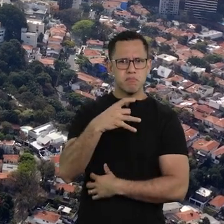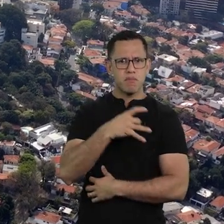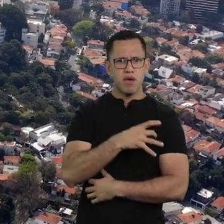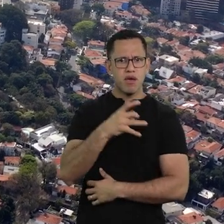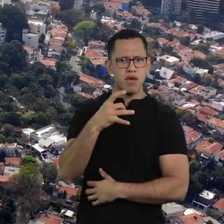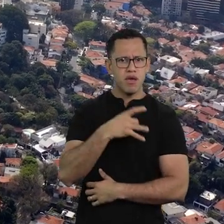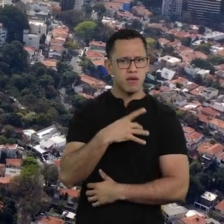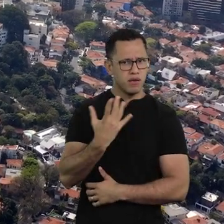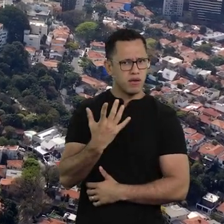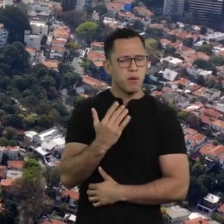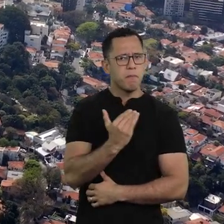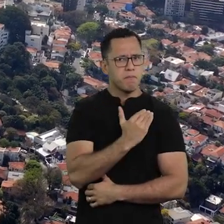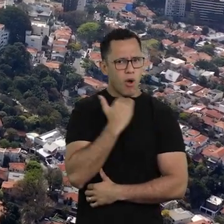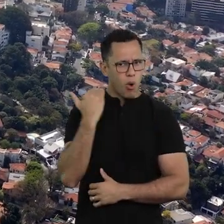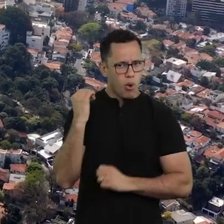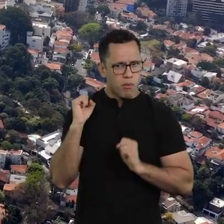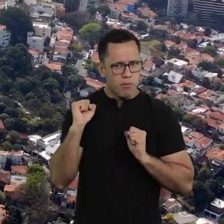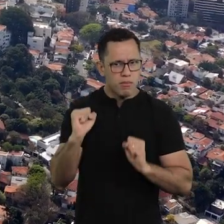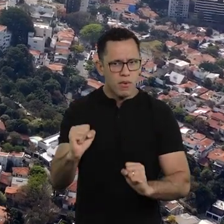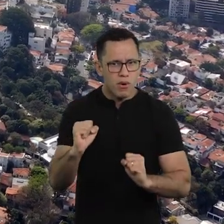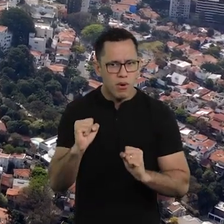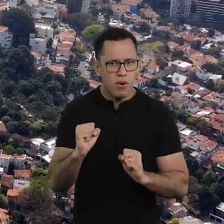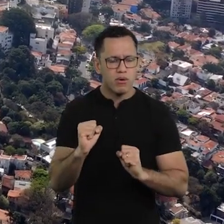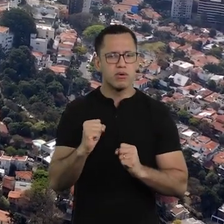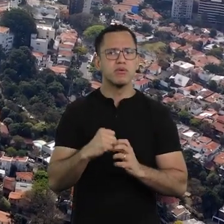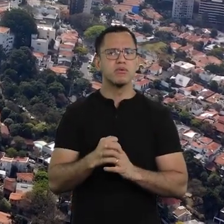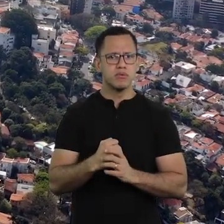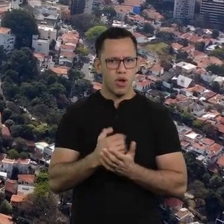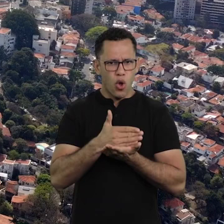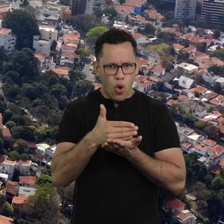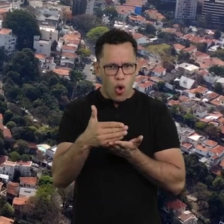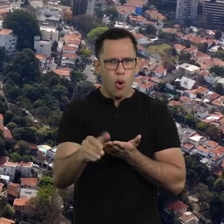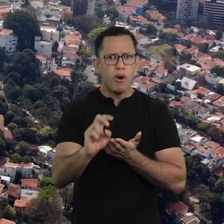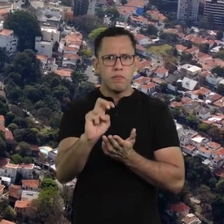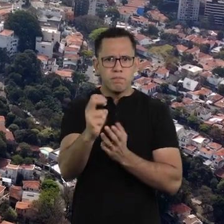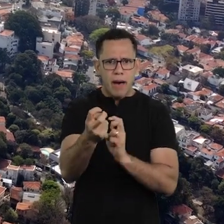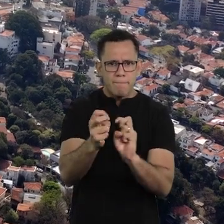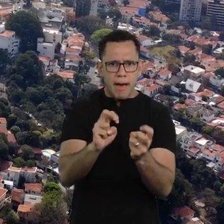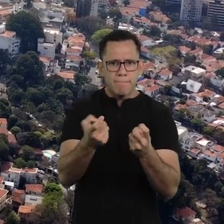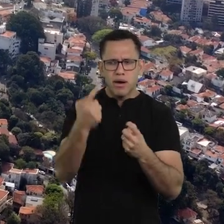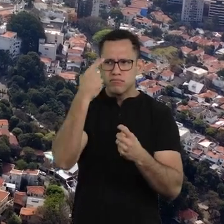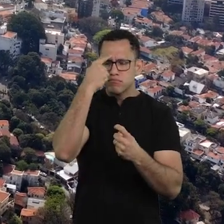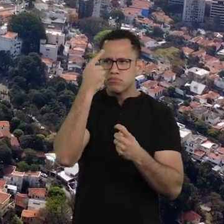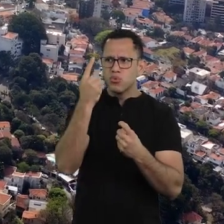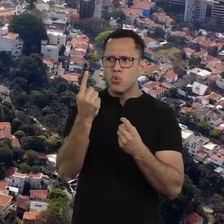frightening, because it can kill. It knocks down the pieces,